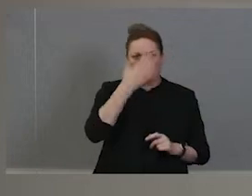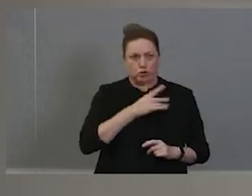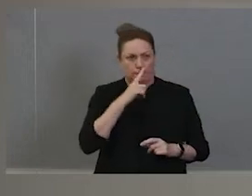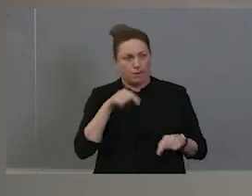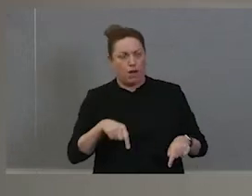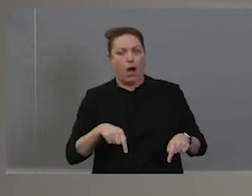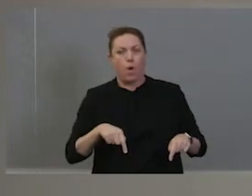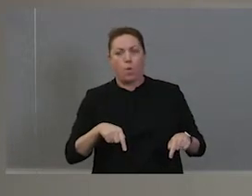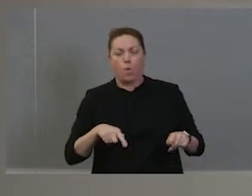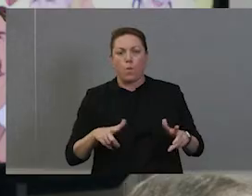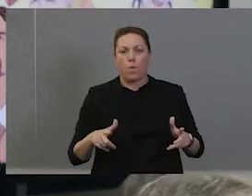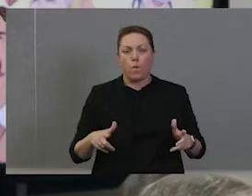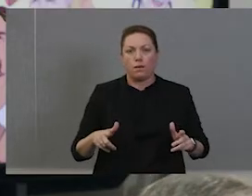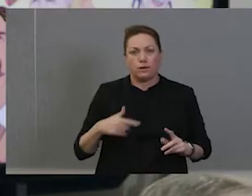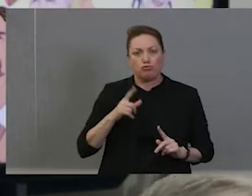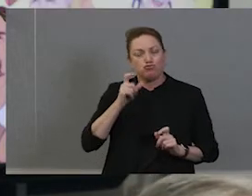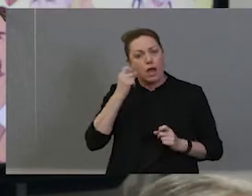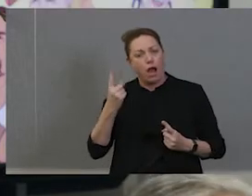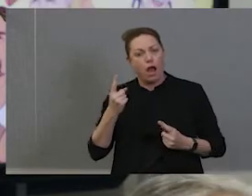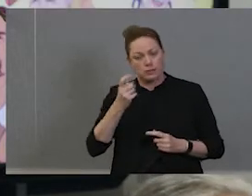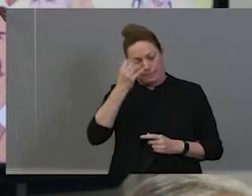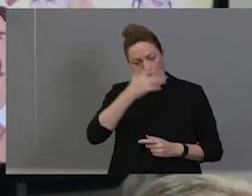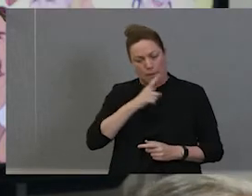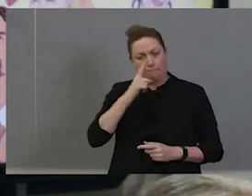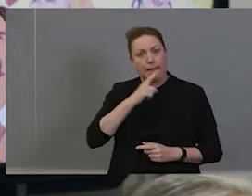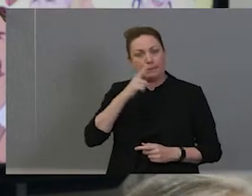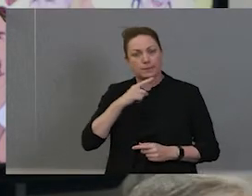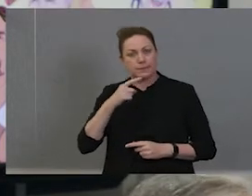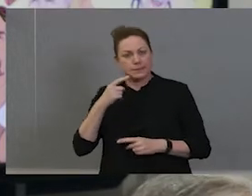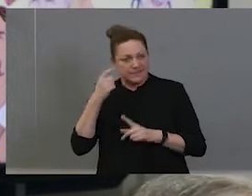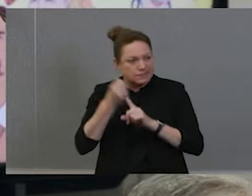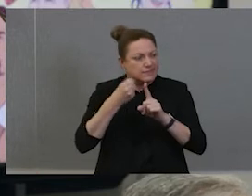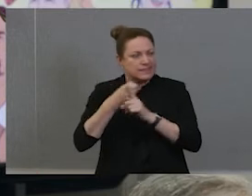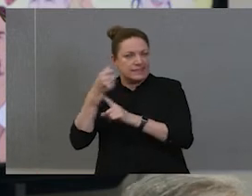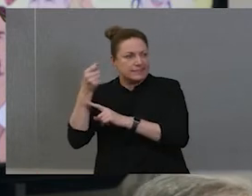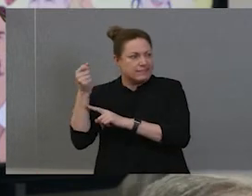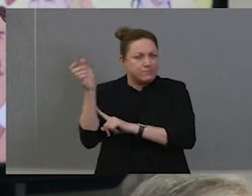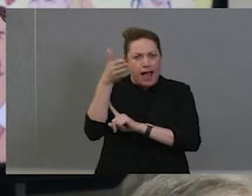there, you know, take these flags out on the streets, taking the mics in the park there